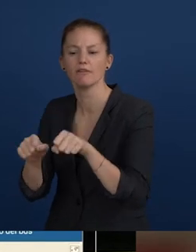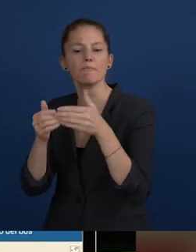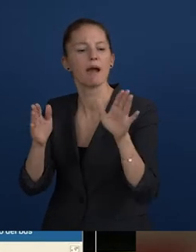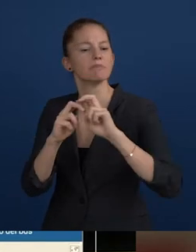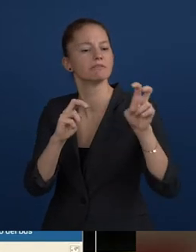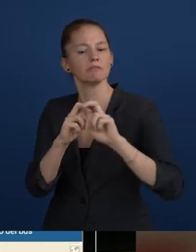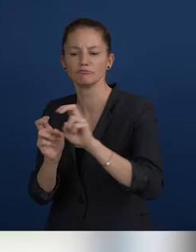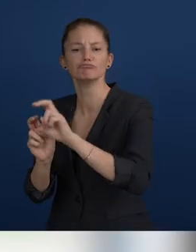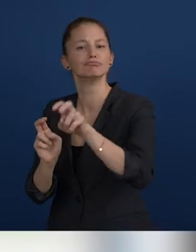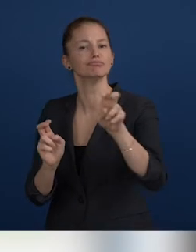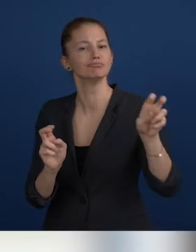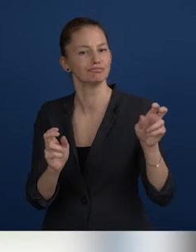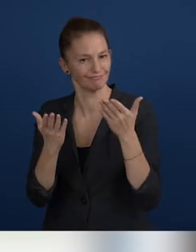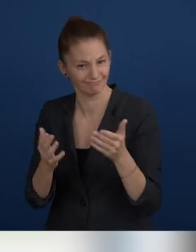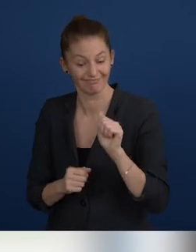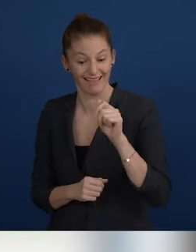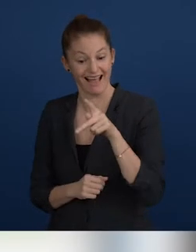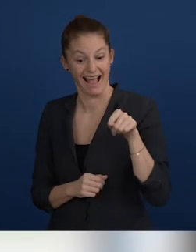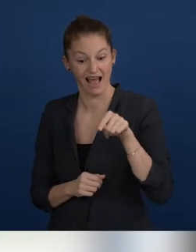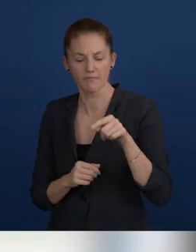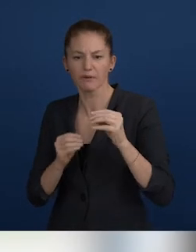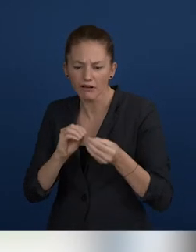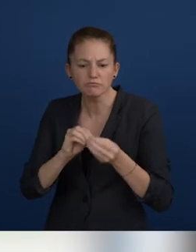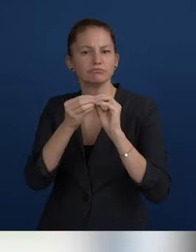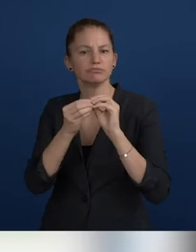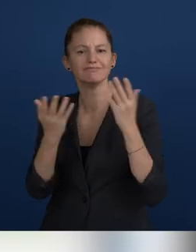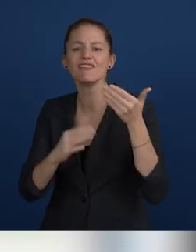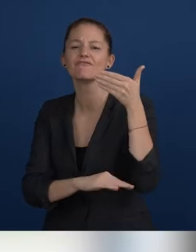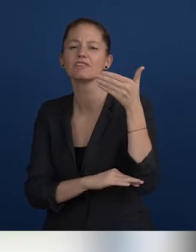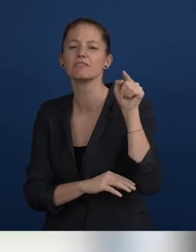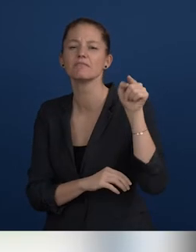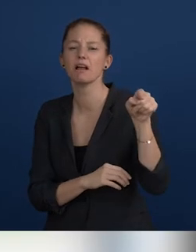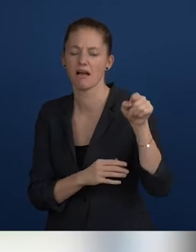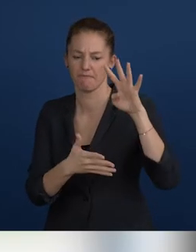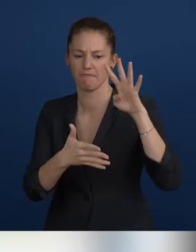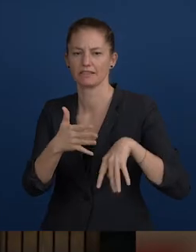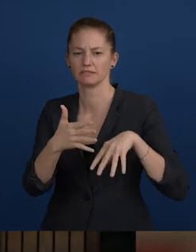The app was developed by the company Mass Factory Urban Accessible Mobility from Barcelona